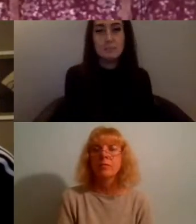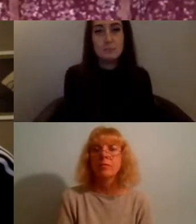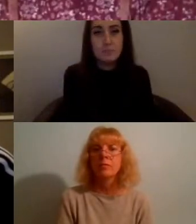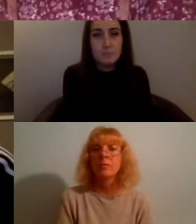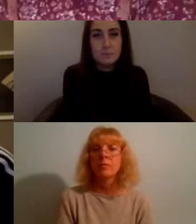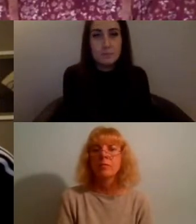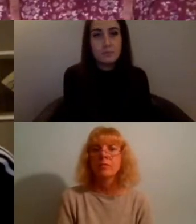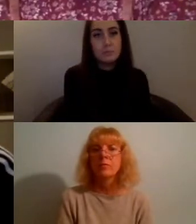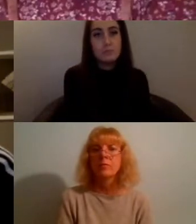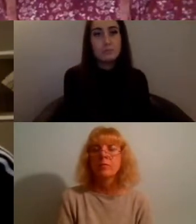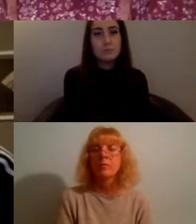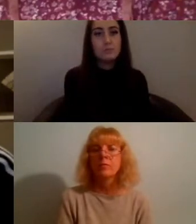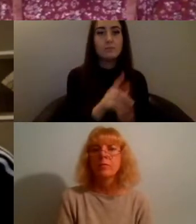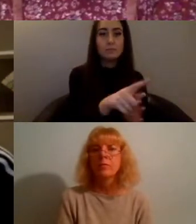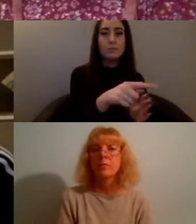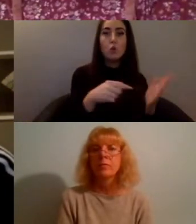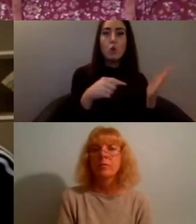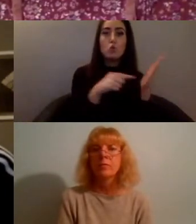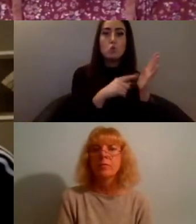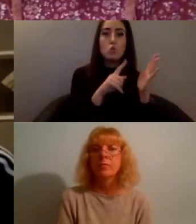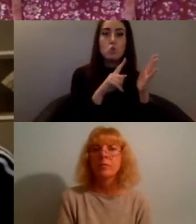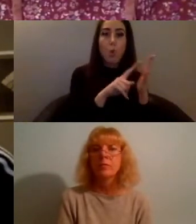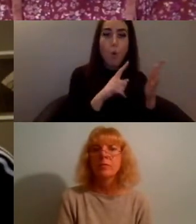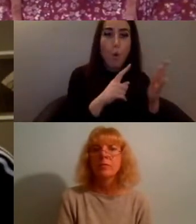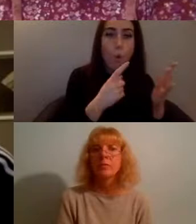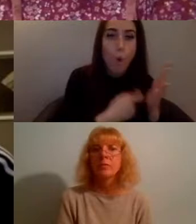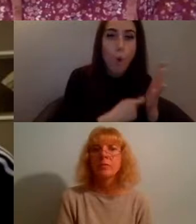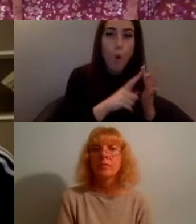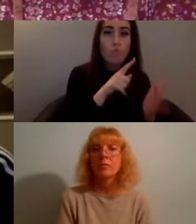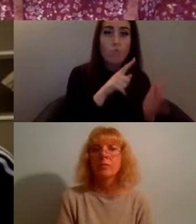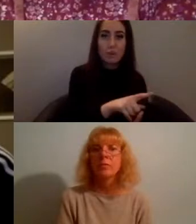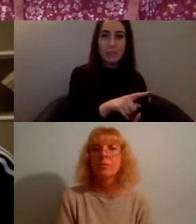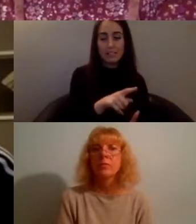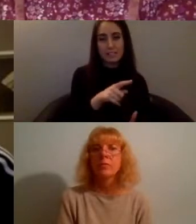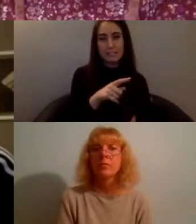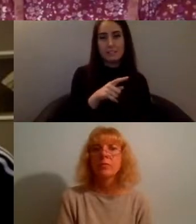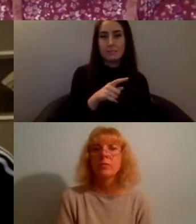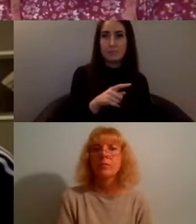I think for me so much of it is is kind of just kind of piggybacking off what Grace said